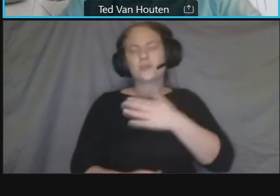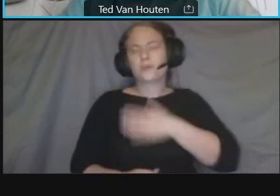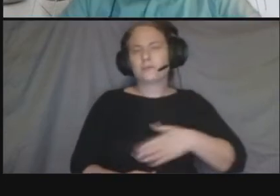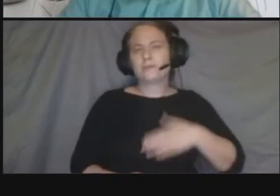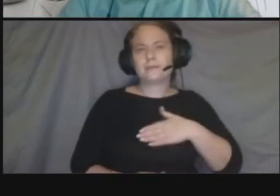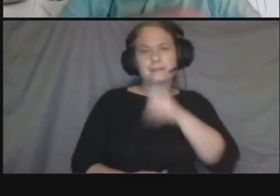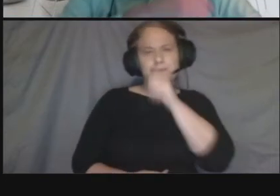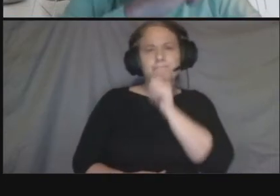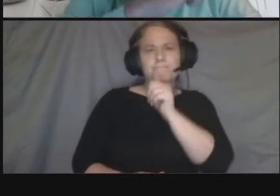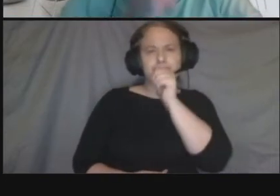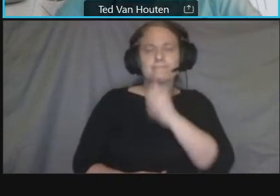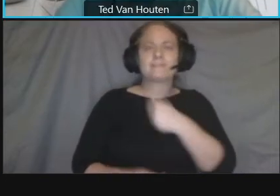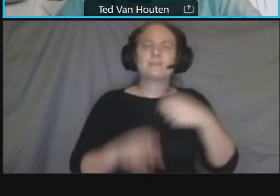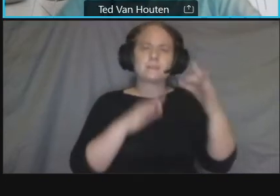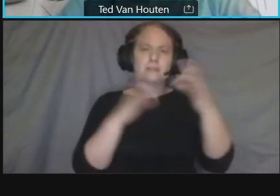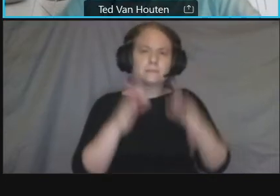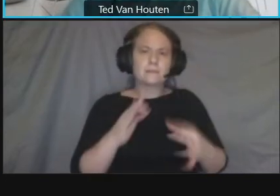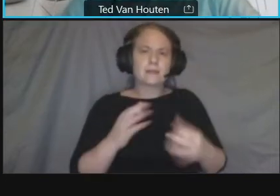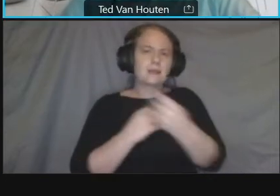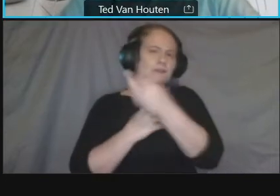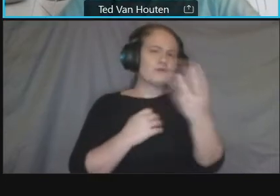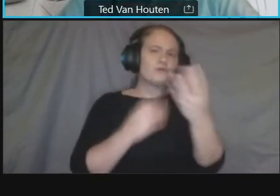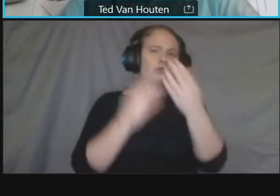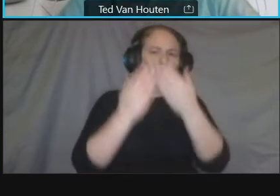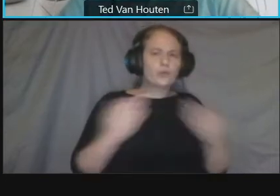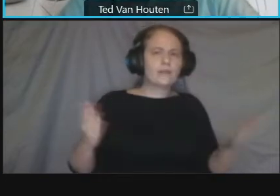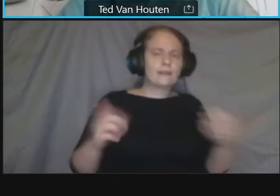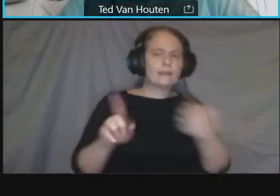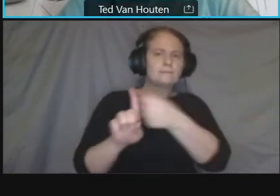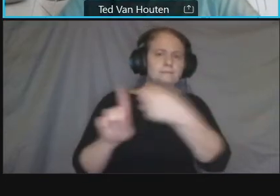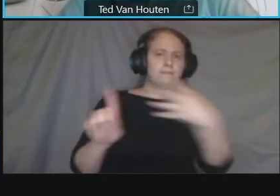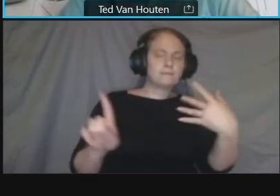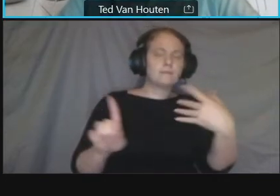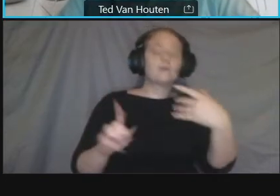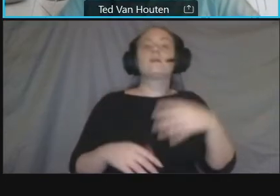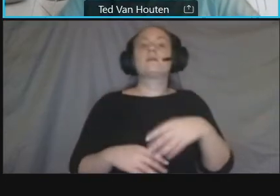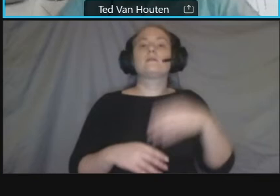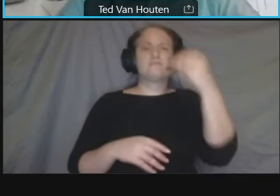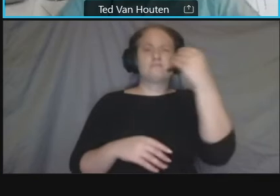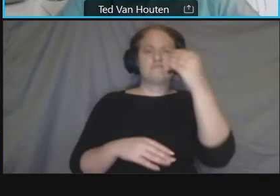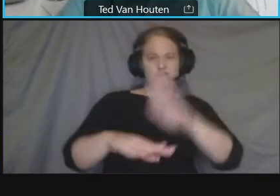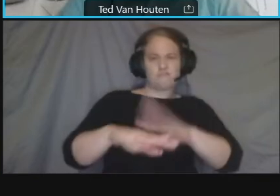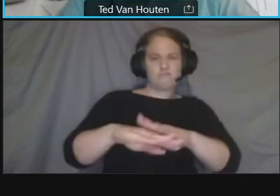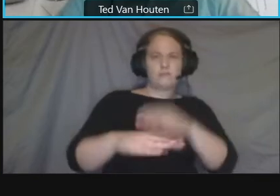um i should note that this is an open meeting and as required by dc code uh we will be um